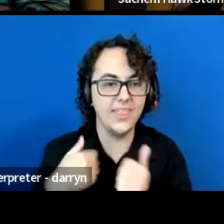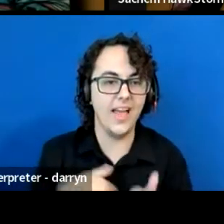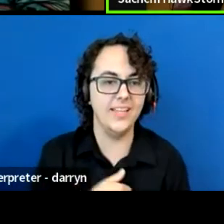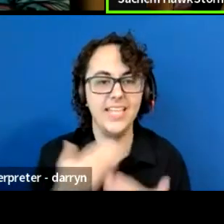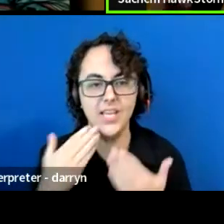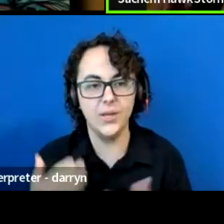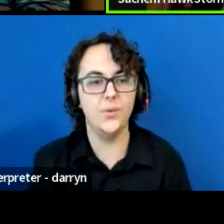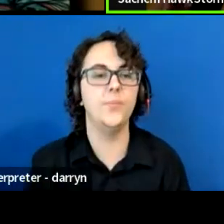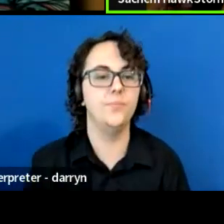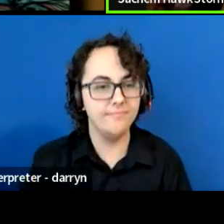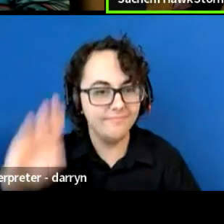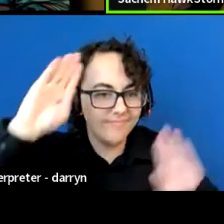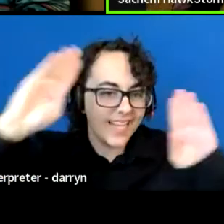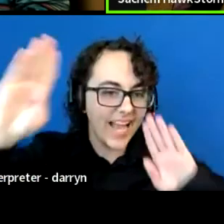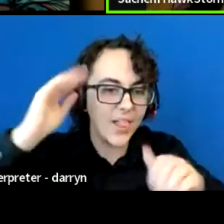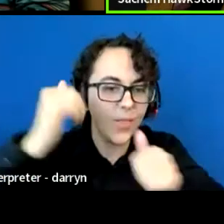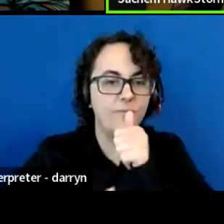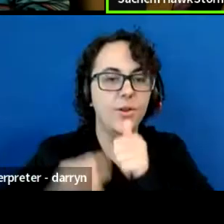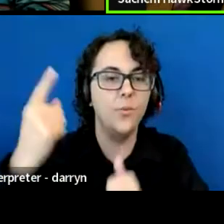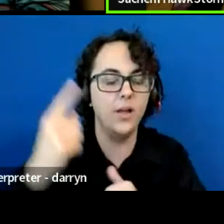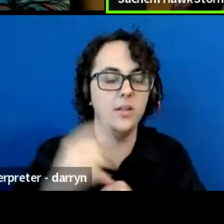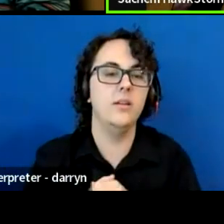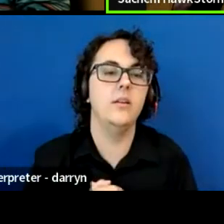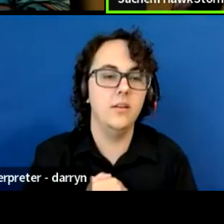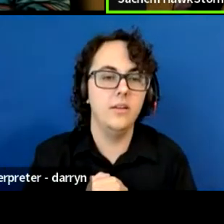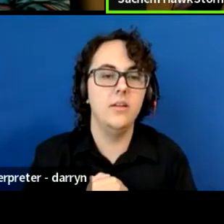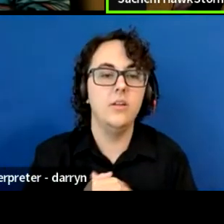Hello everyone, I would like to say that